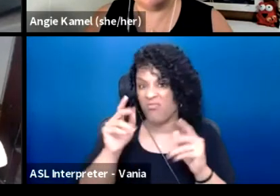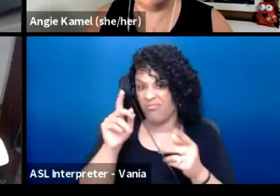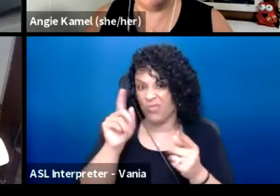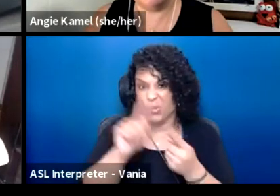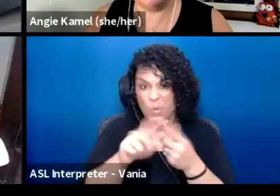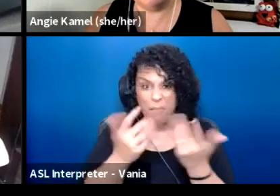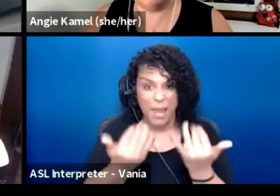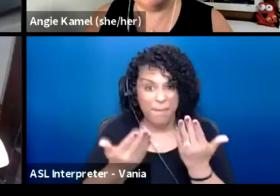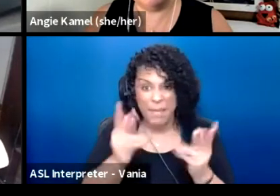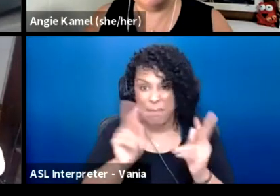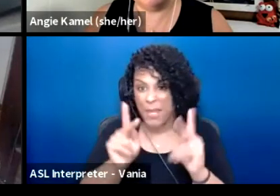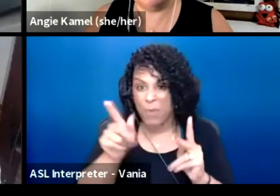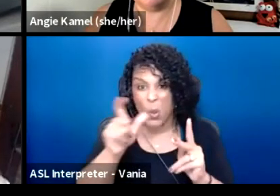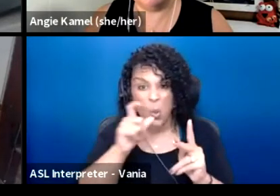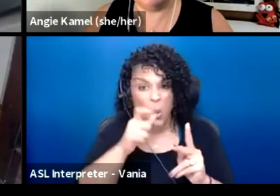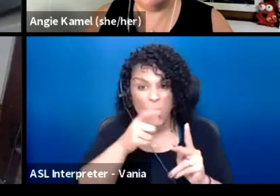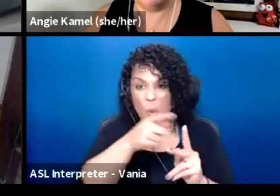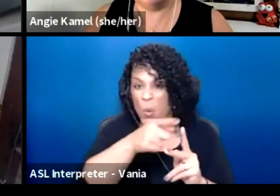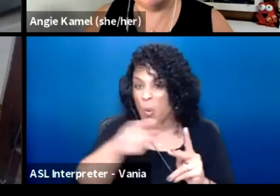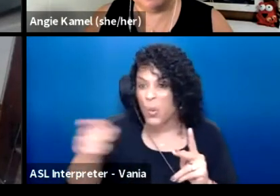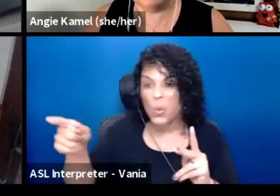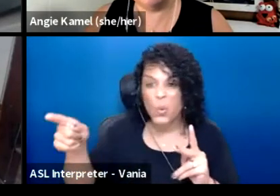and disproportionally banned from them.